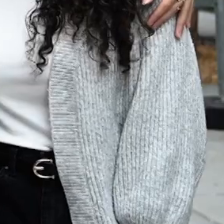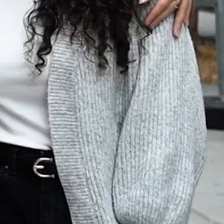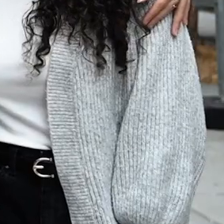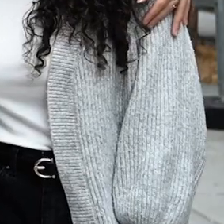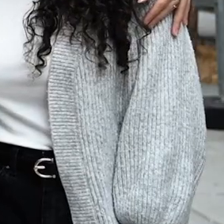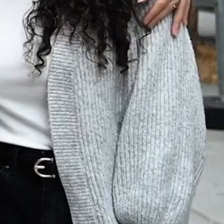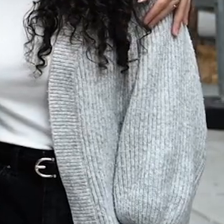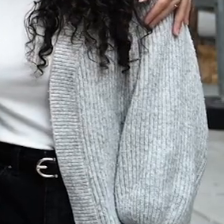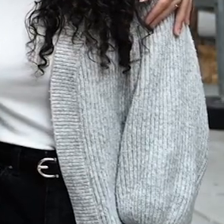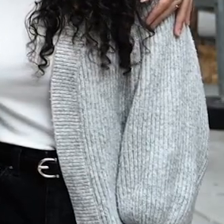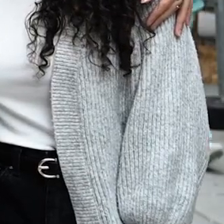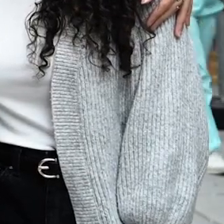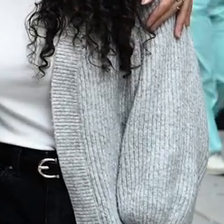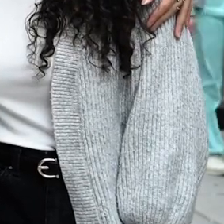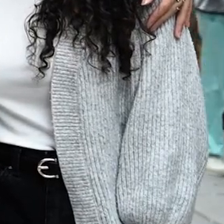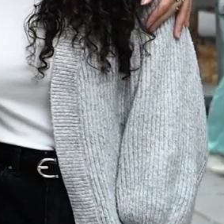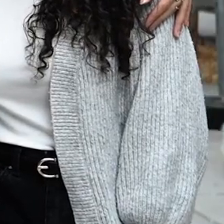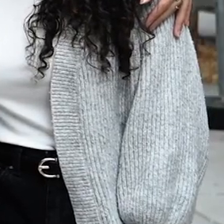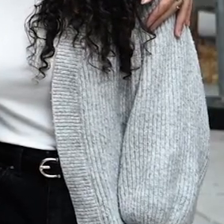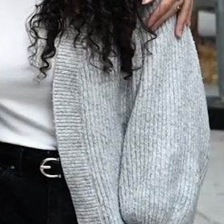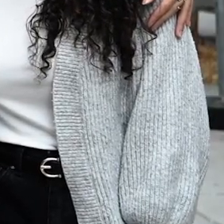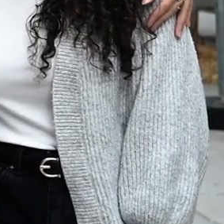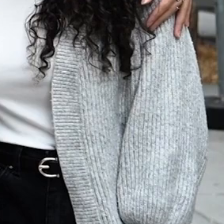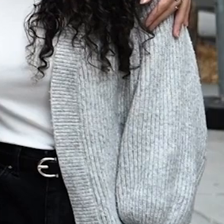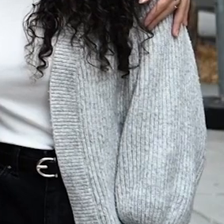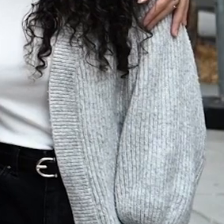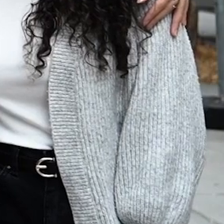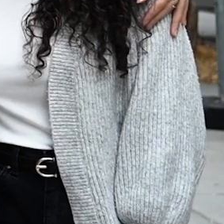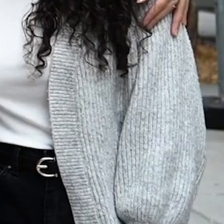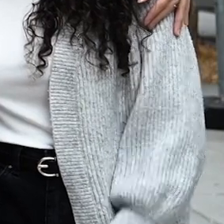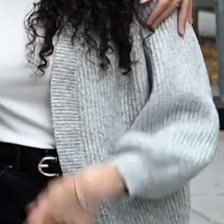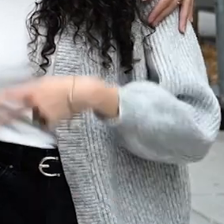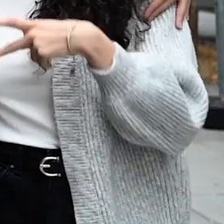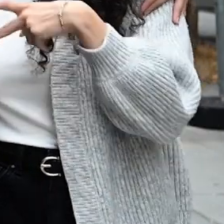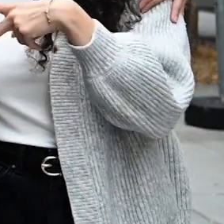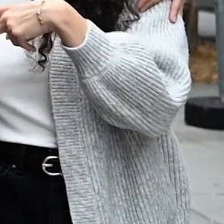It's all of us working together. To do right by the city we love.